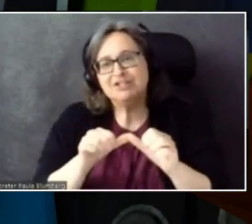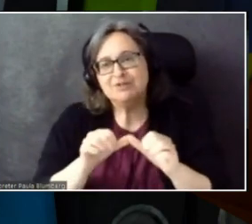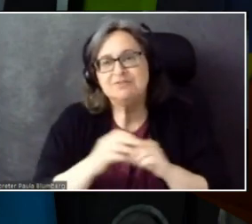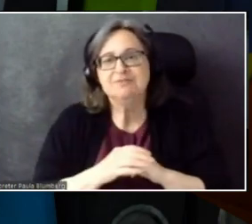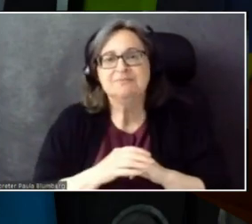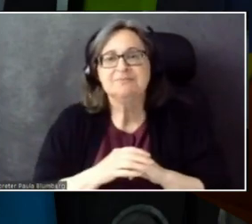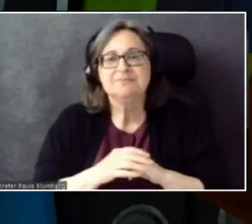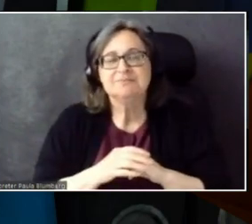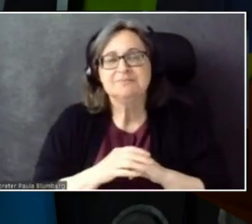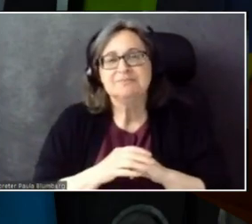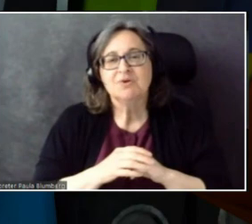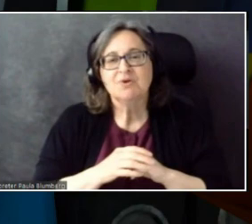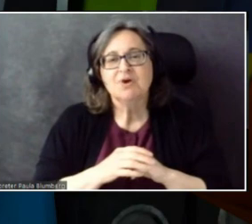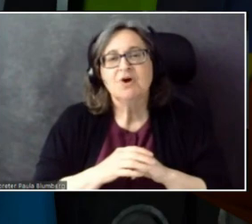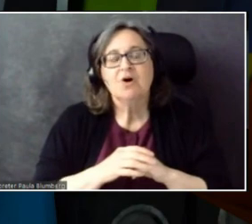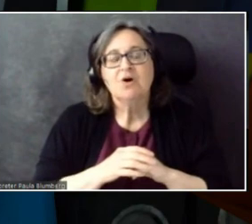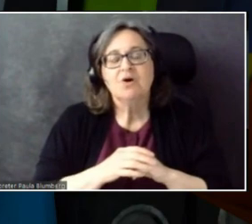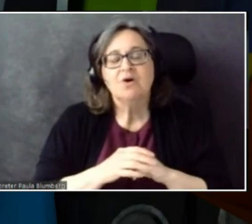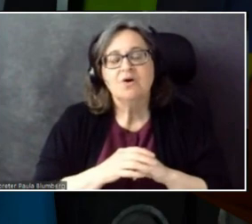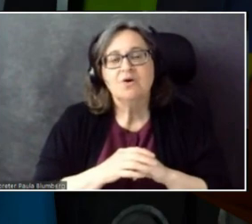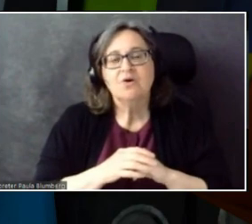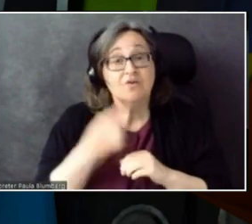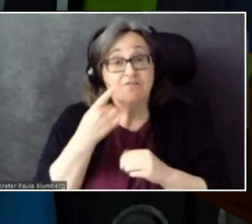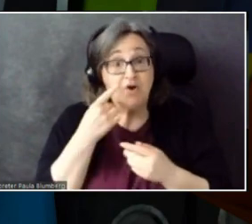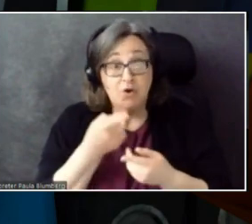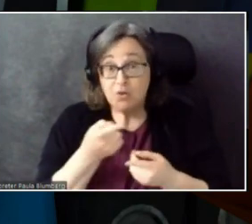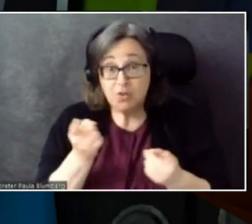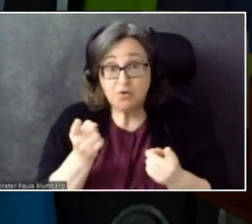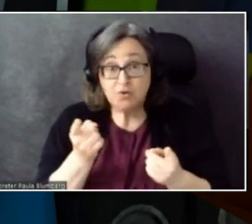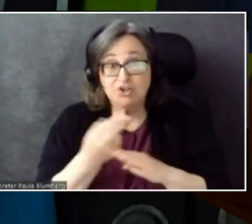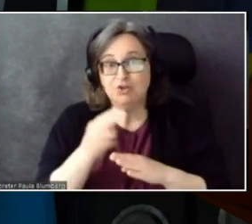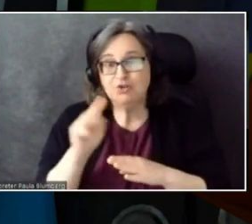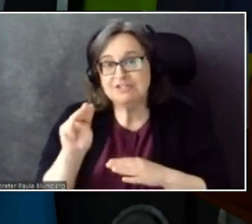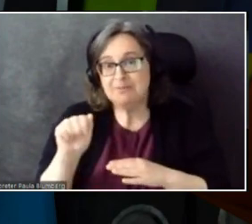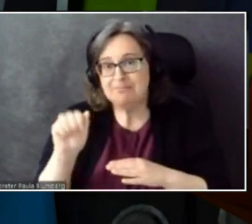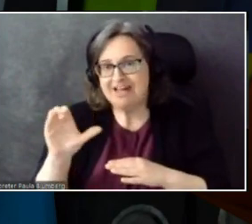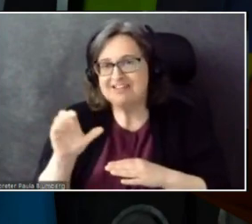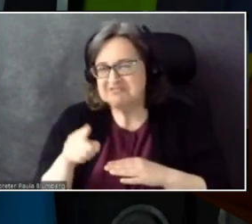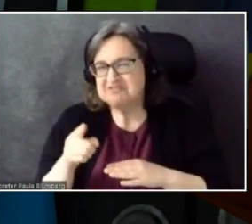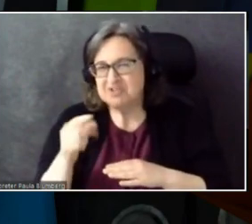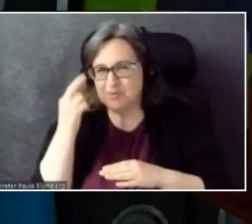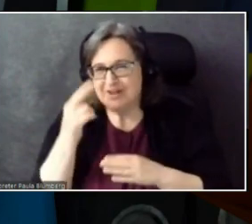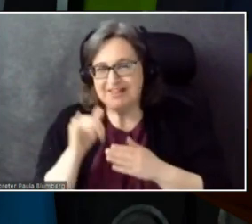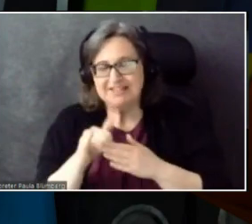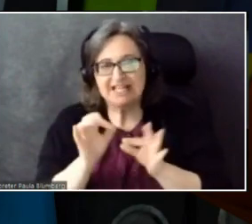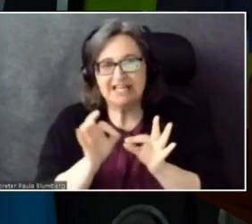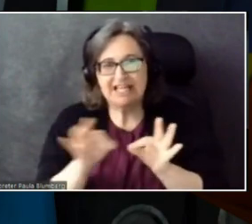For those of you that are on Mac, you've probably realized that captions are not working.